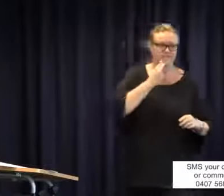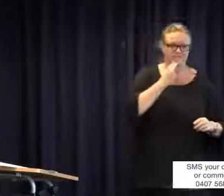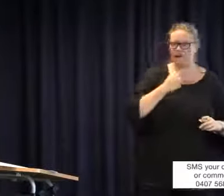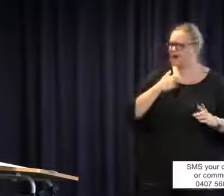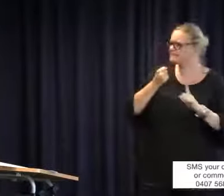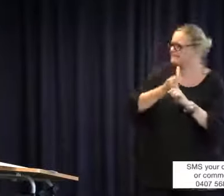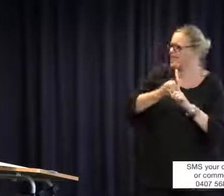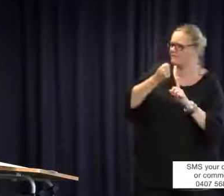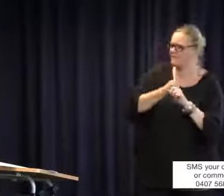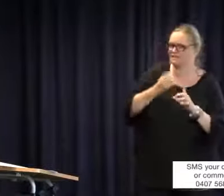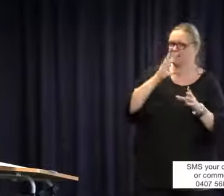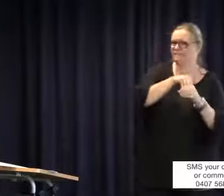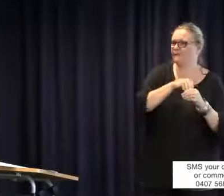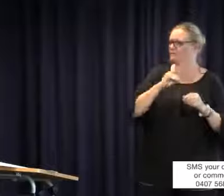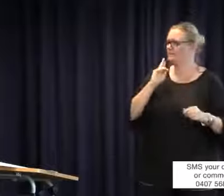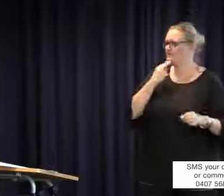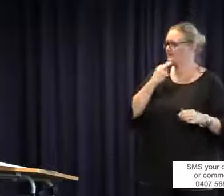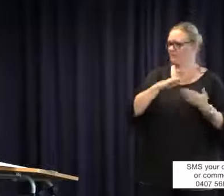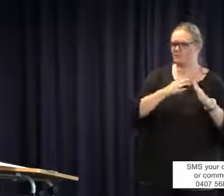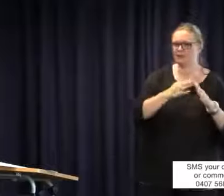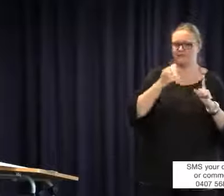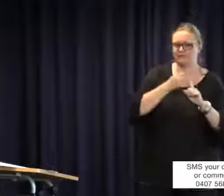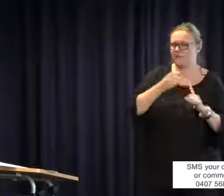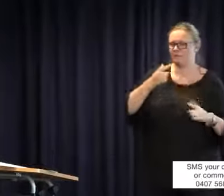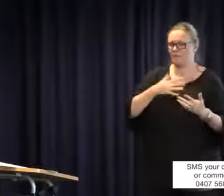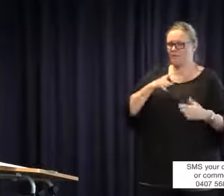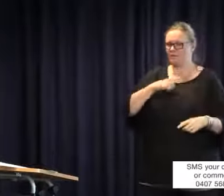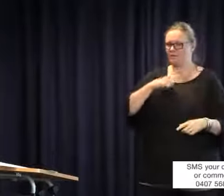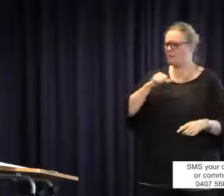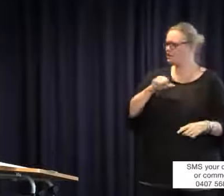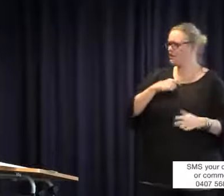I admit I went to an oral school and here I am having to advocate for the rights of